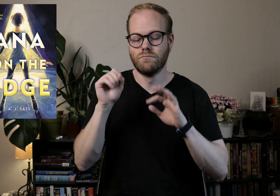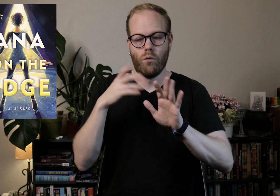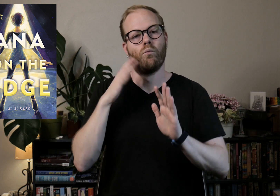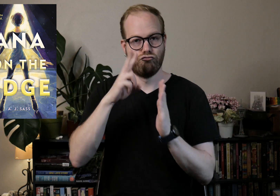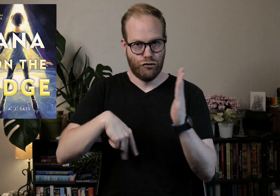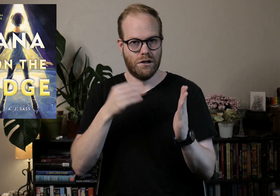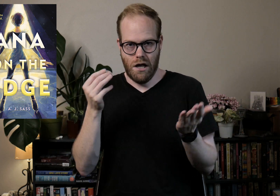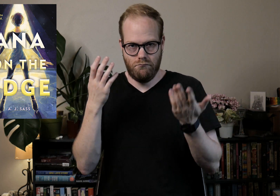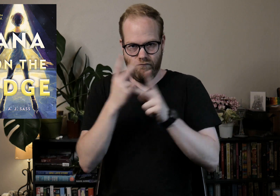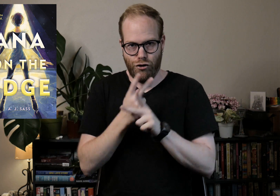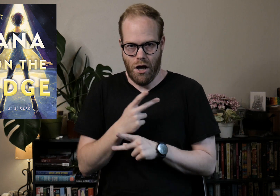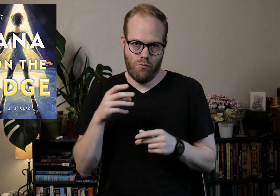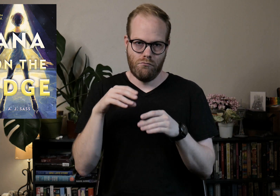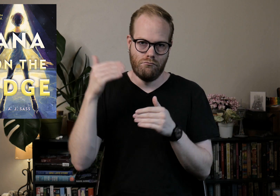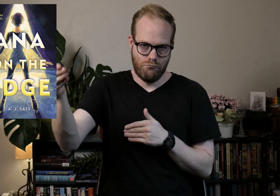So I will read and figure that out.